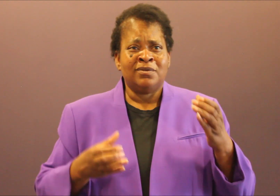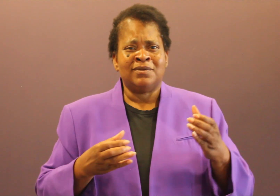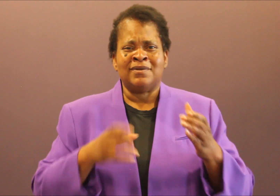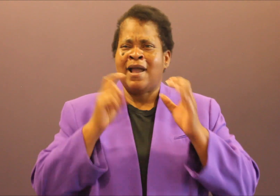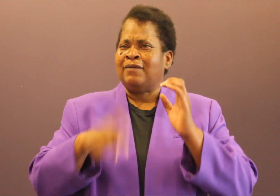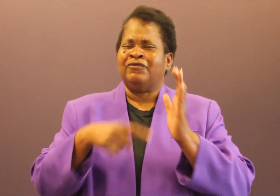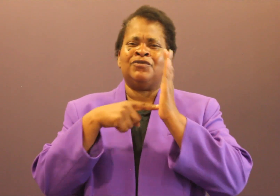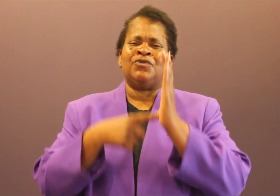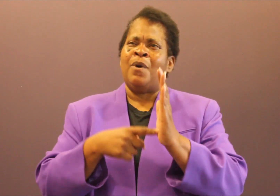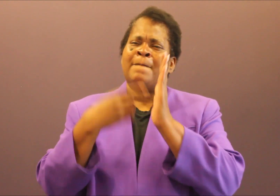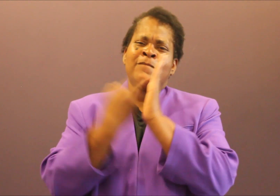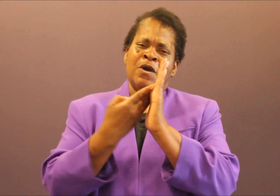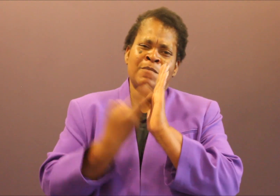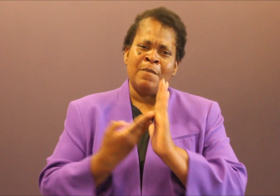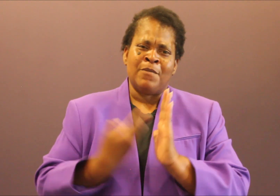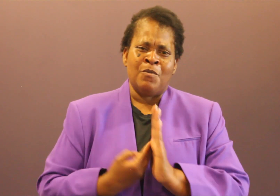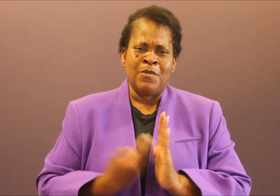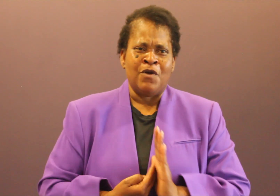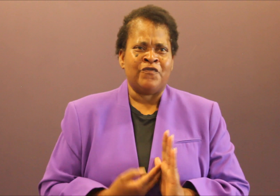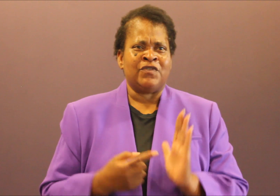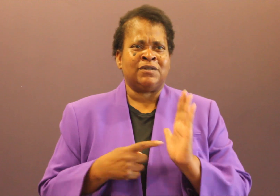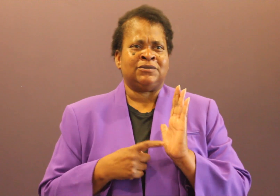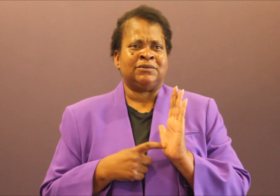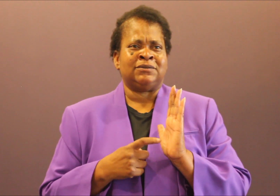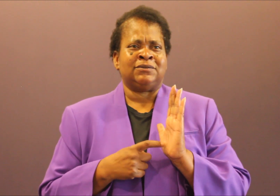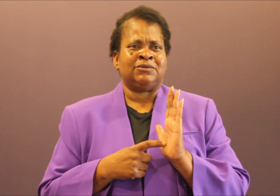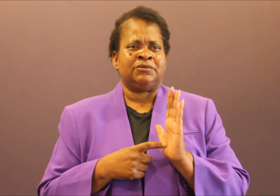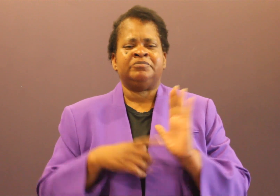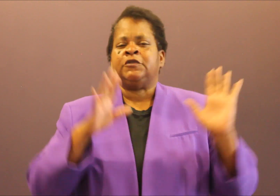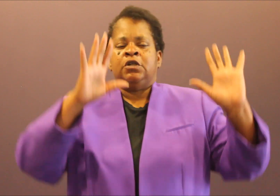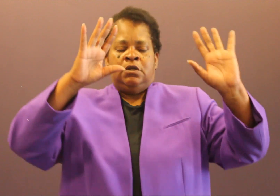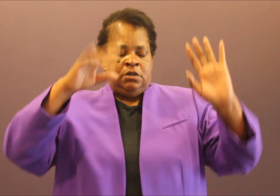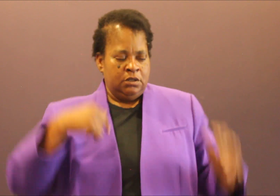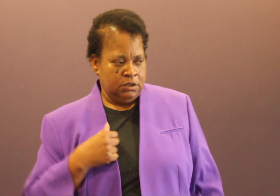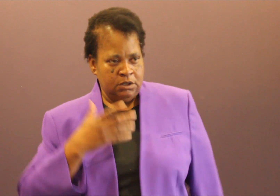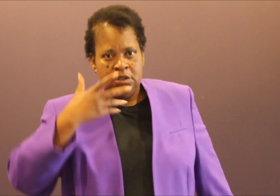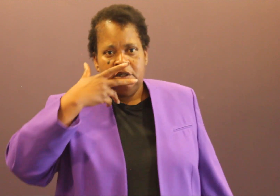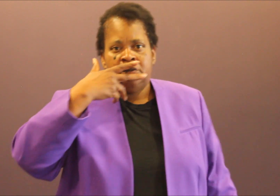We don't have to talk about what's wrong here in Nashville. We got three reports--Department